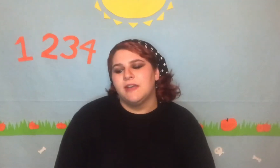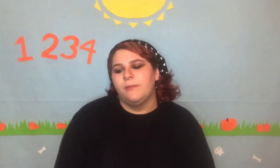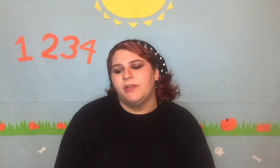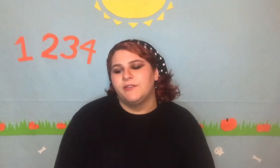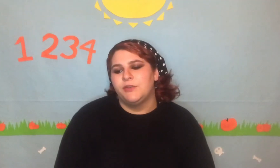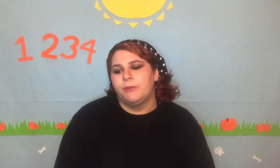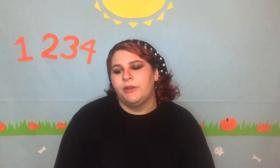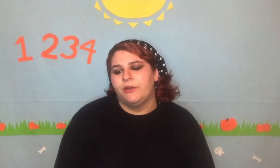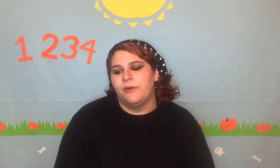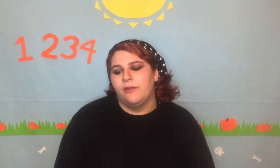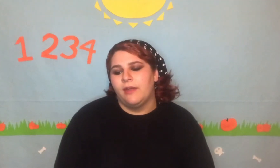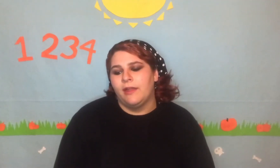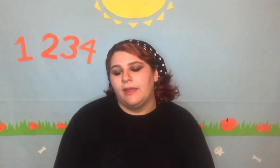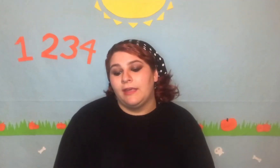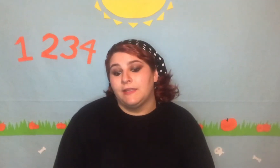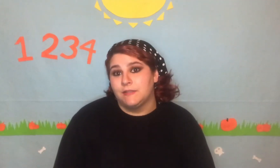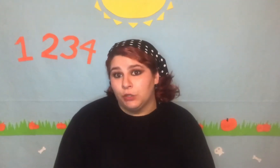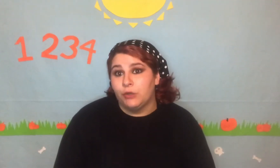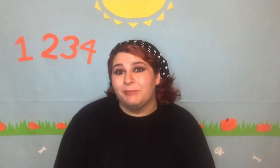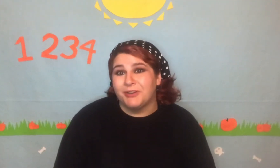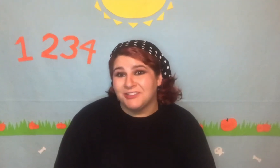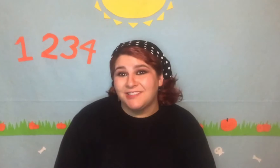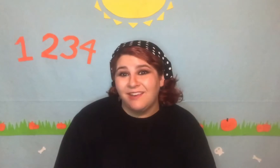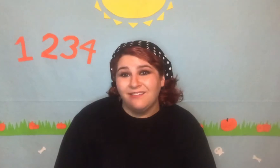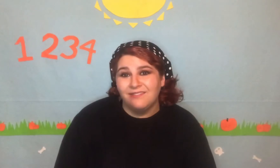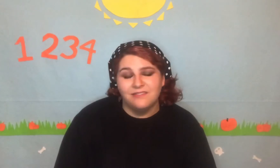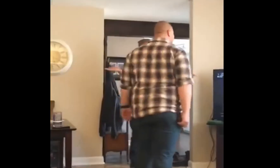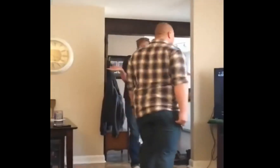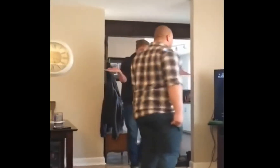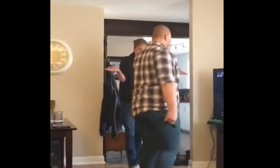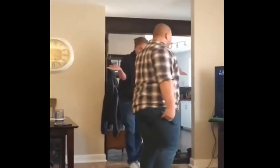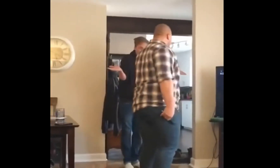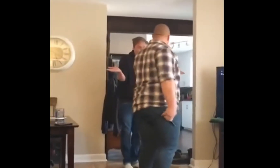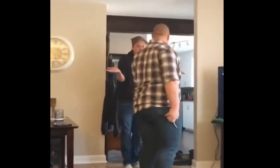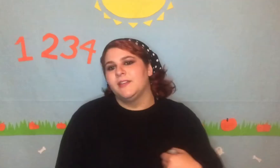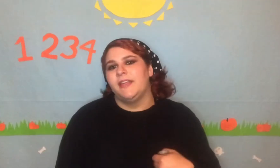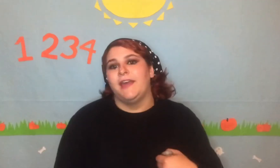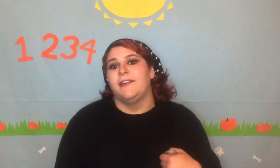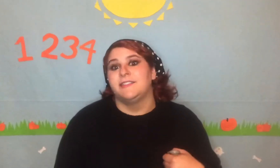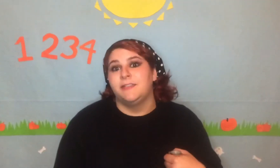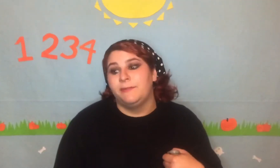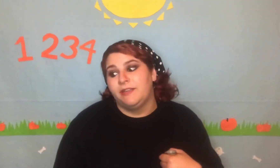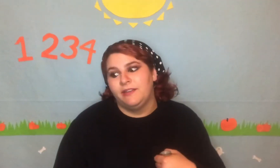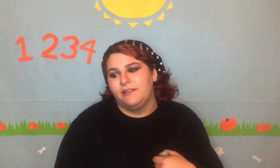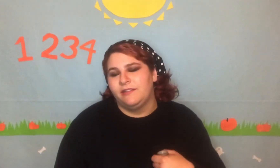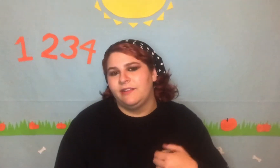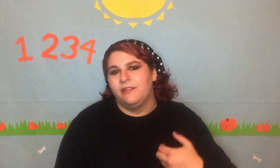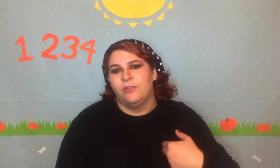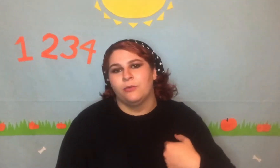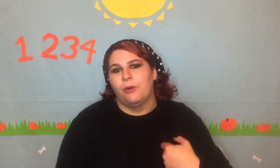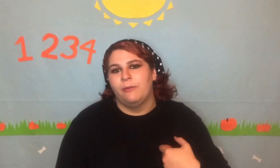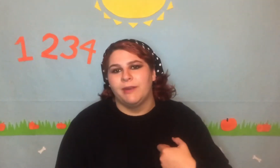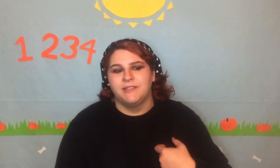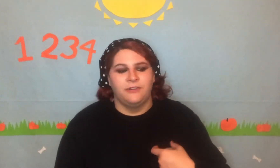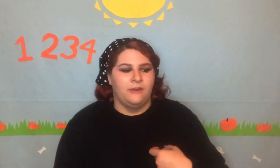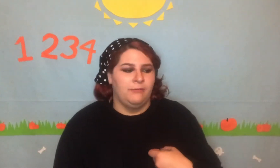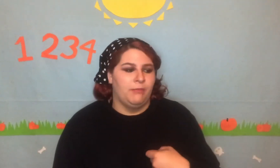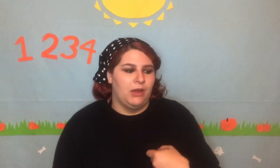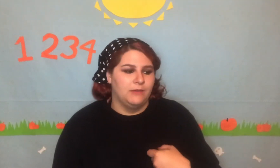get a superhero that like is a good person. "Am I wrong?" Yeah, see me throwing myself on bombs